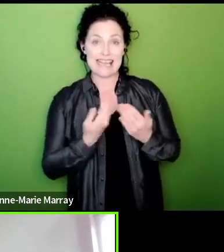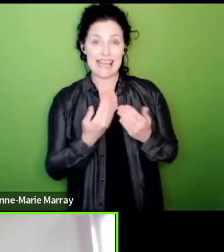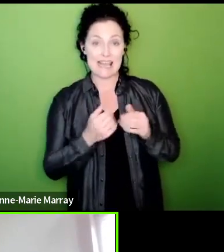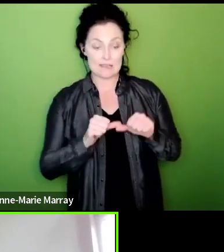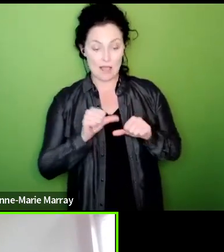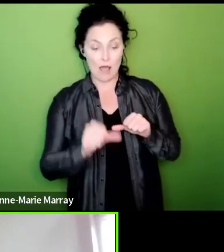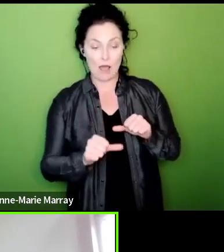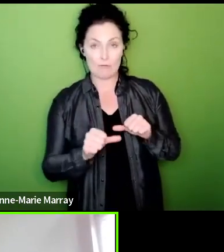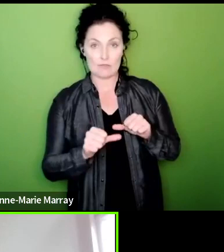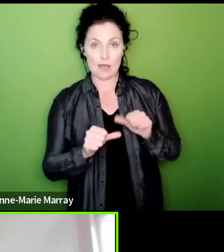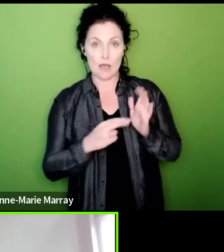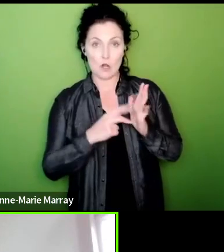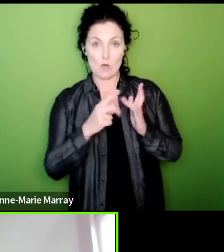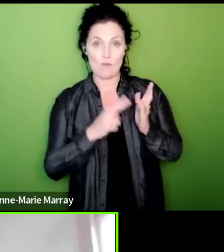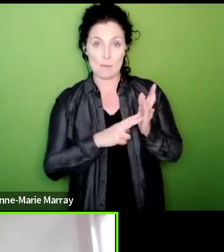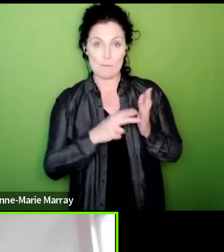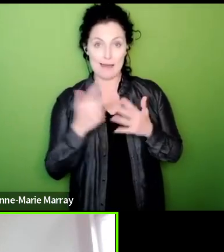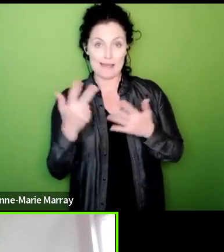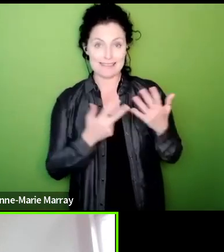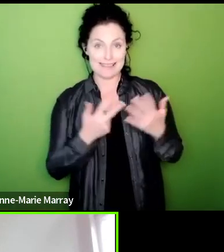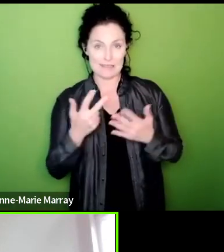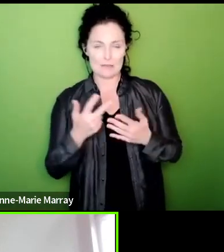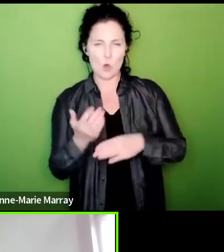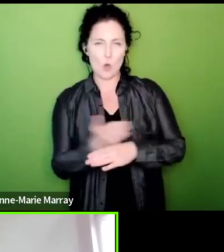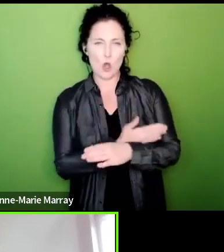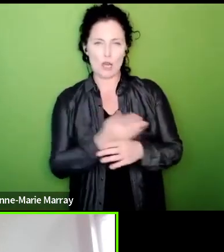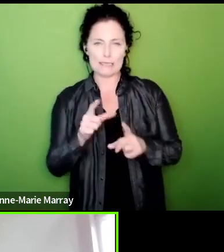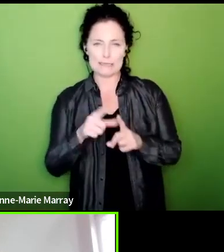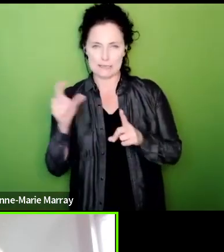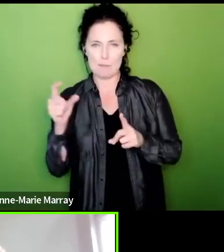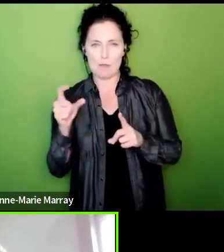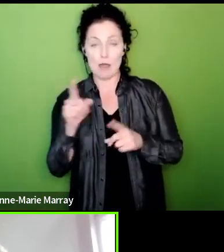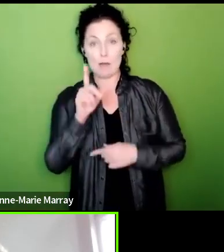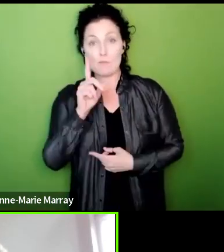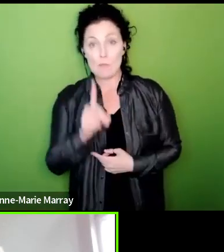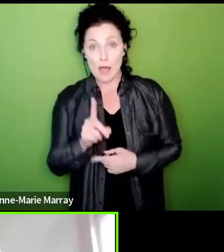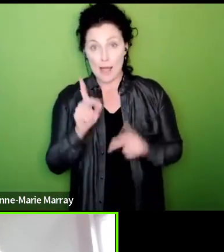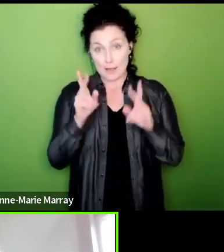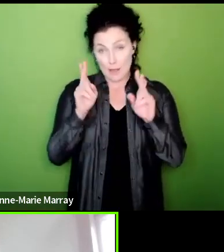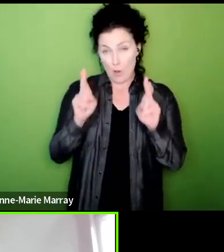which takes us into early December so um but what we hope to do is obviously not just understand